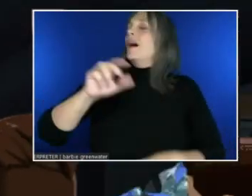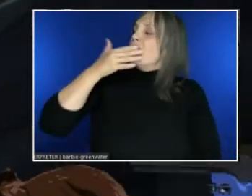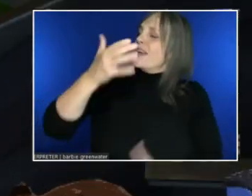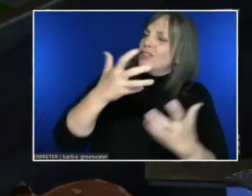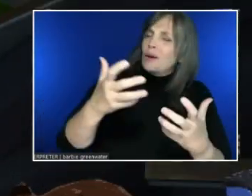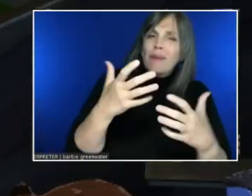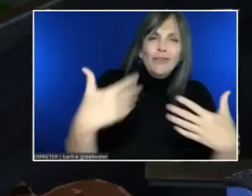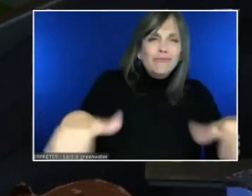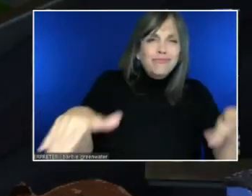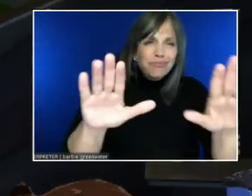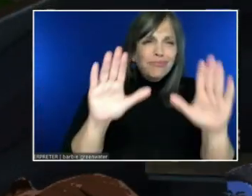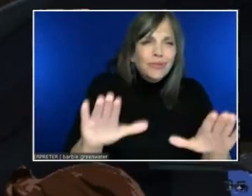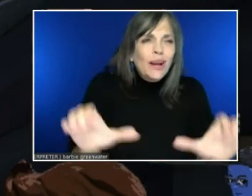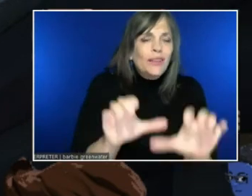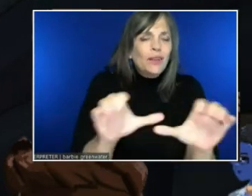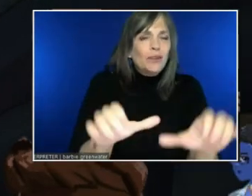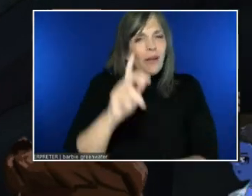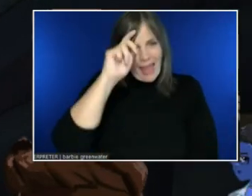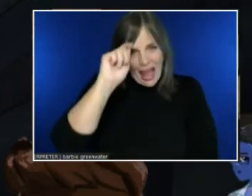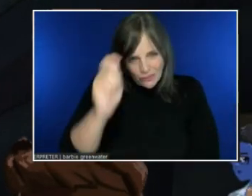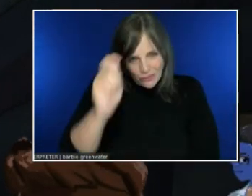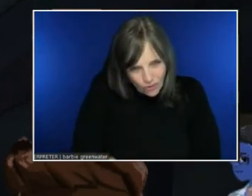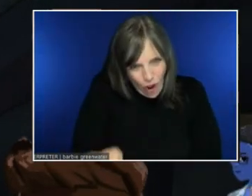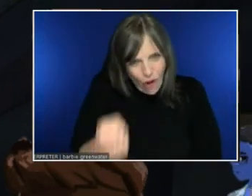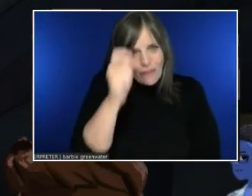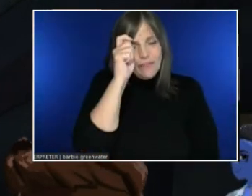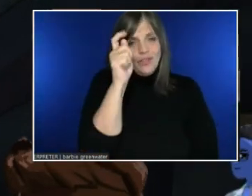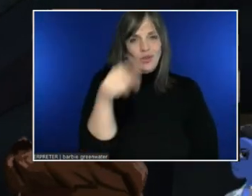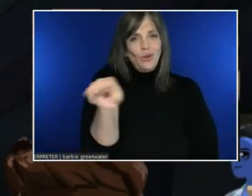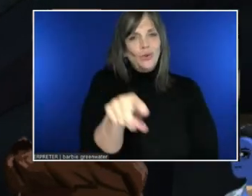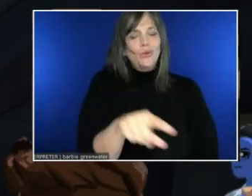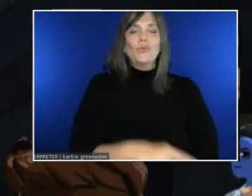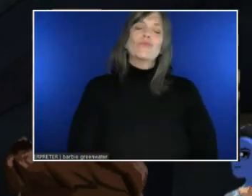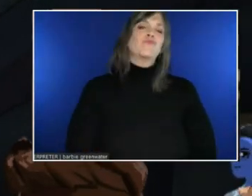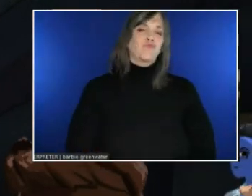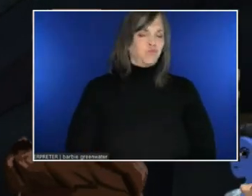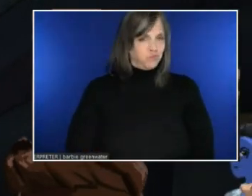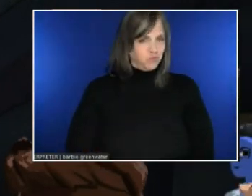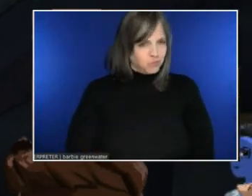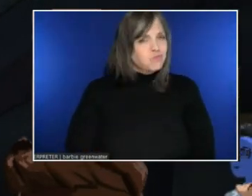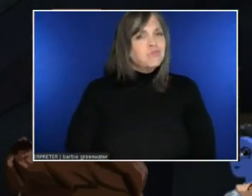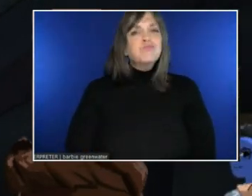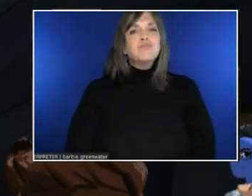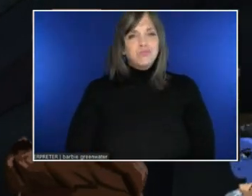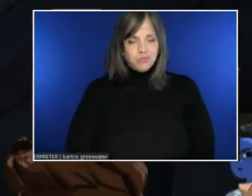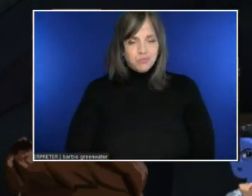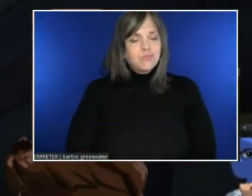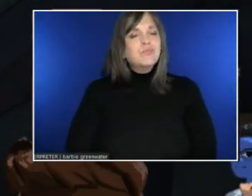My hat is off to you. And I like the idea around "beyond".